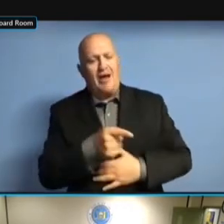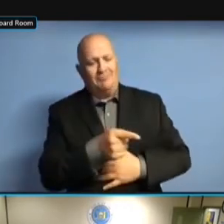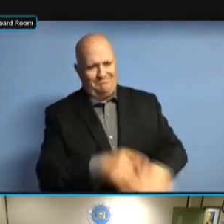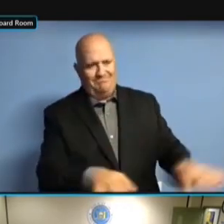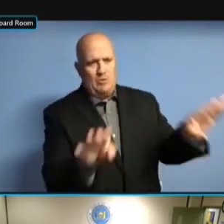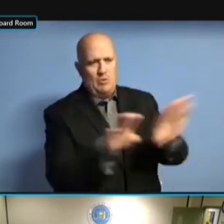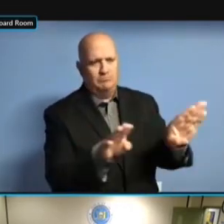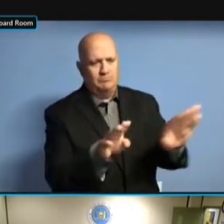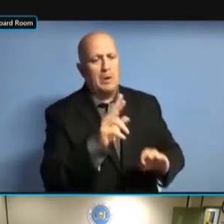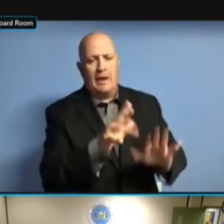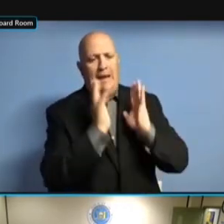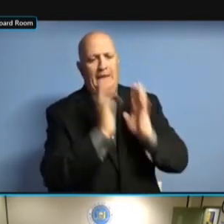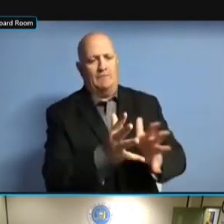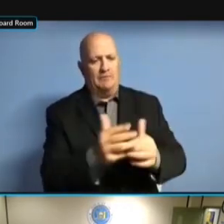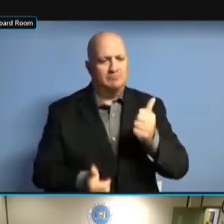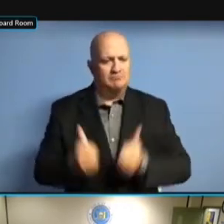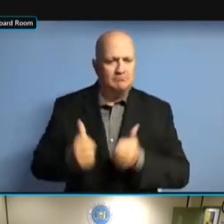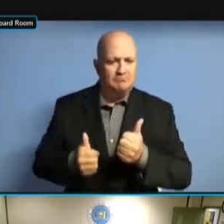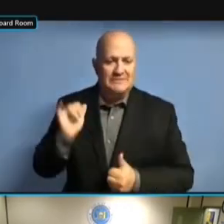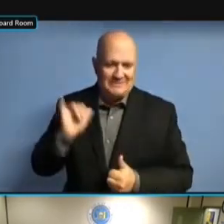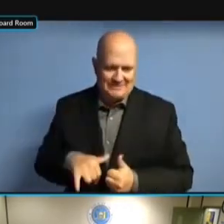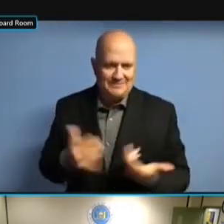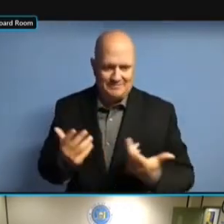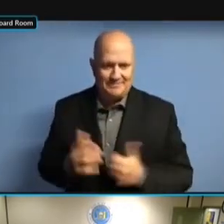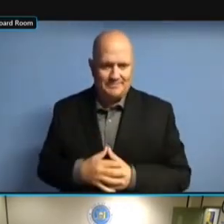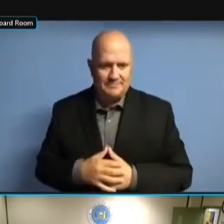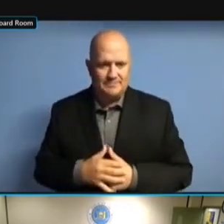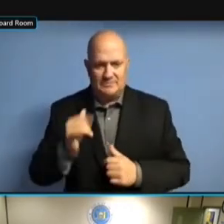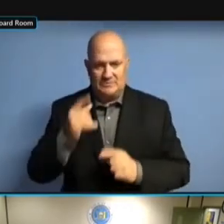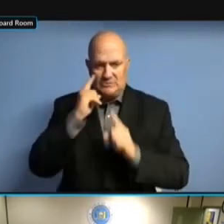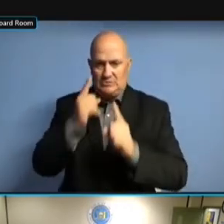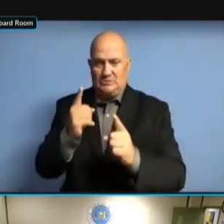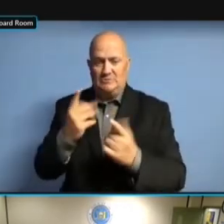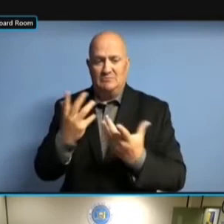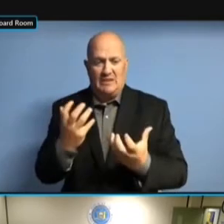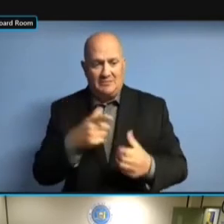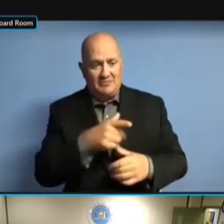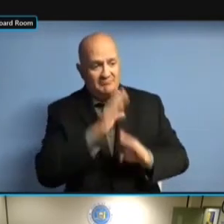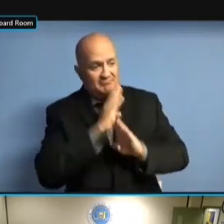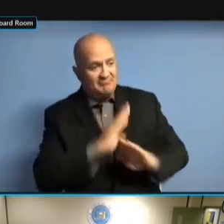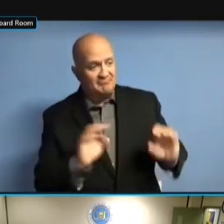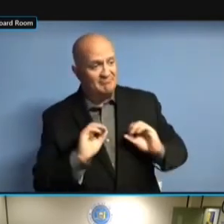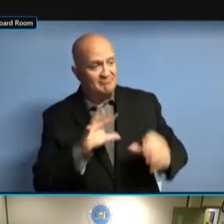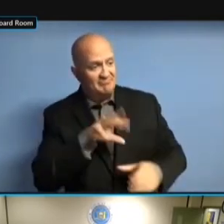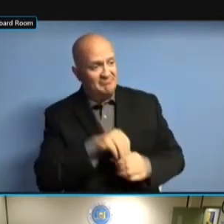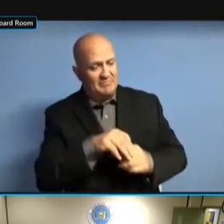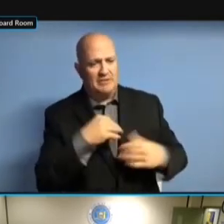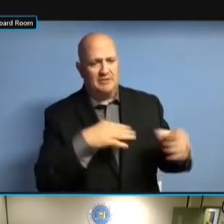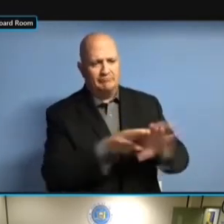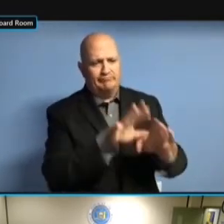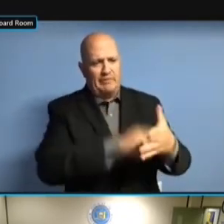AGAIN AND THEN CLOSE THEM OUT. WHAT WE DO AGAIN AND THEN CLOSE THEM OUT. WHAT WE DO IS AGAIN AND THEN CLOSE THEM OUT. WHAT WE DO IS SEND AGAIN AND THEN CLOSE THEM OUT. WHAT WE DO IS SEND THE WHAT WE DO IS SEND THE WHAT WE DO IS SEND THE COMMITTEE WHAT WE DO IS SEND THE COMMITTEE -- WHAT WE DO IS SEND THE COMMITTEE -- WE WHAT WE DO IS SEND THE COMMITTEE -- WE DON'T WHAT WE DO IS SEND THE COMMITTEE -- WE DON'T JUST COMMITTEE -- WE DON'T JUST COMMITTEE -- WE DON'T JUST TERMINATE